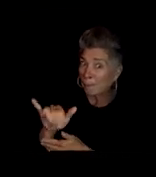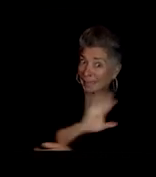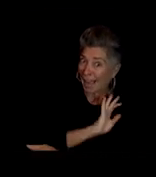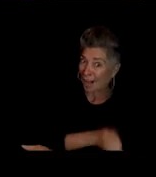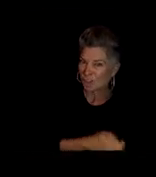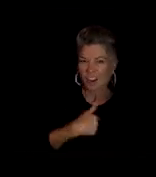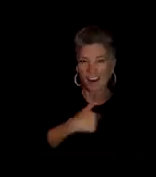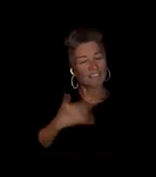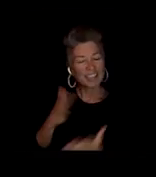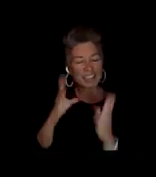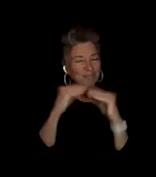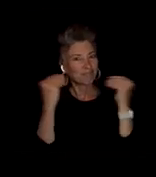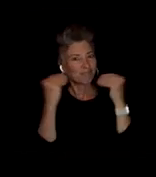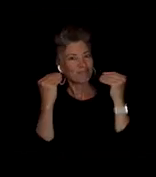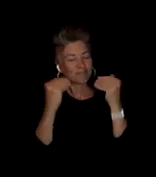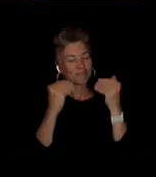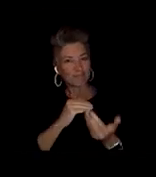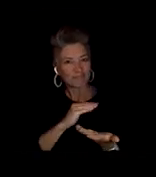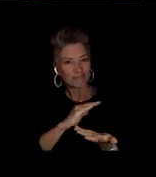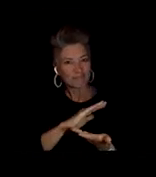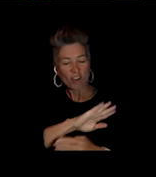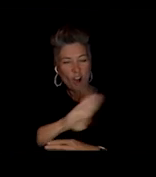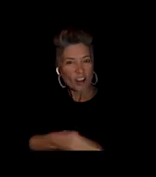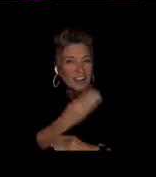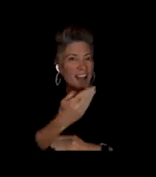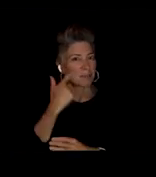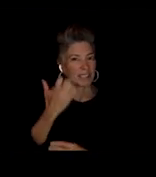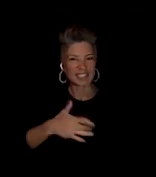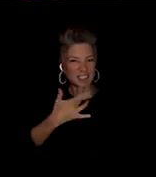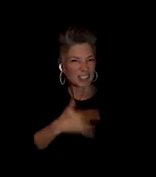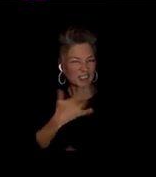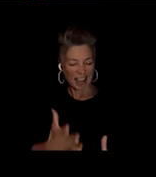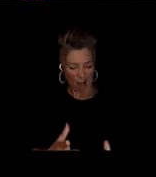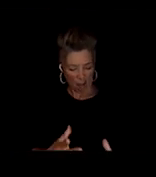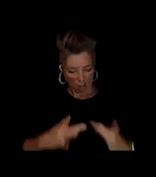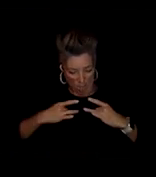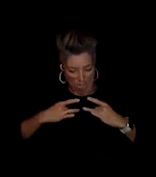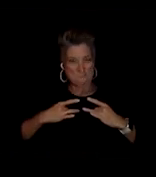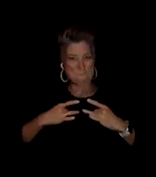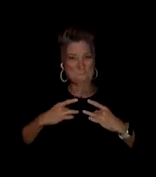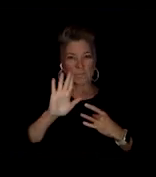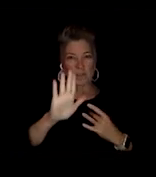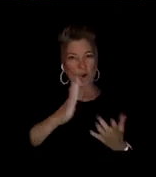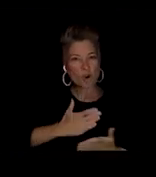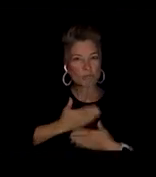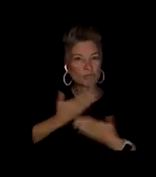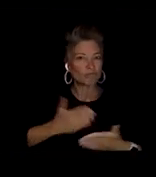because it just, like, I just feel it. Ah that's so cute Out in the world and it's really, really beautiful.